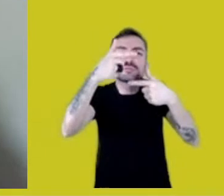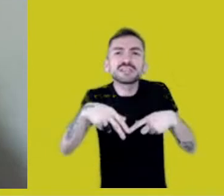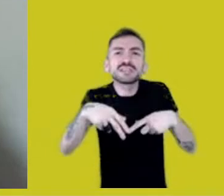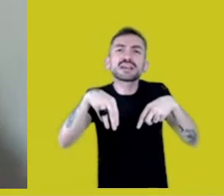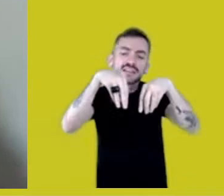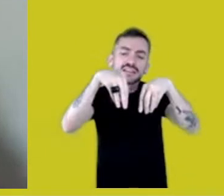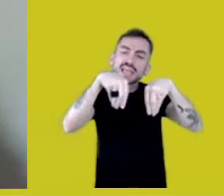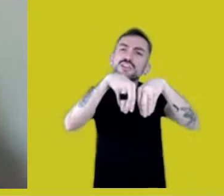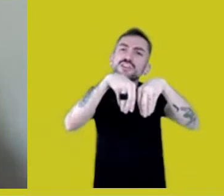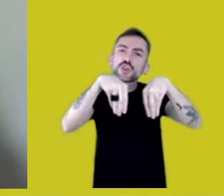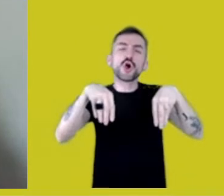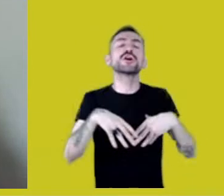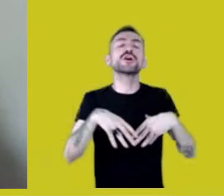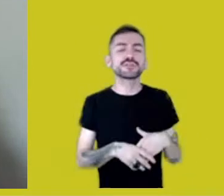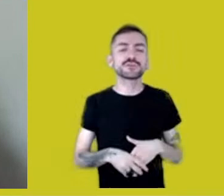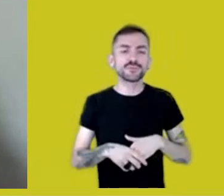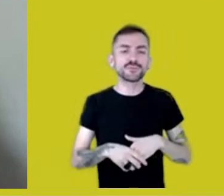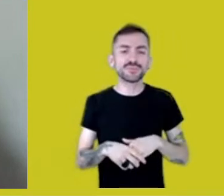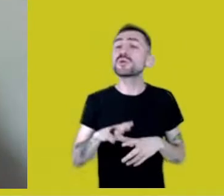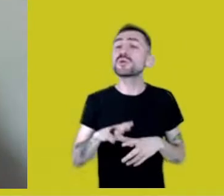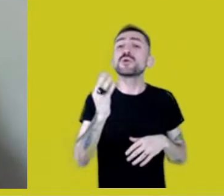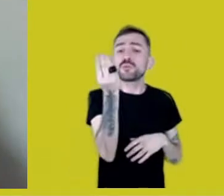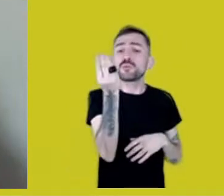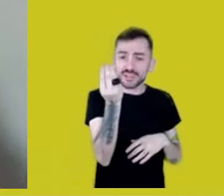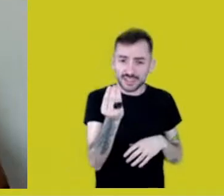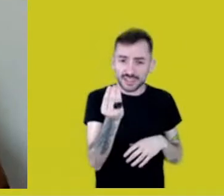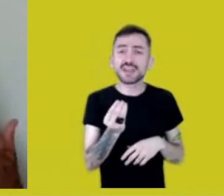Actually, for Natives it isn’t exactly a concept, but rather